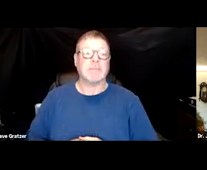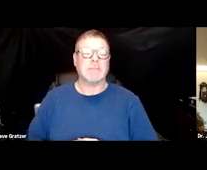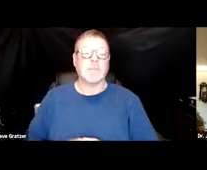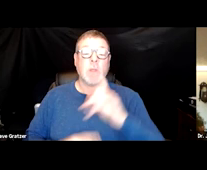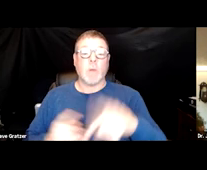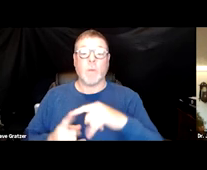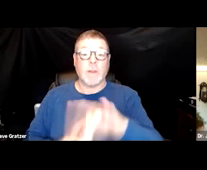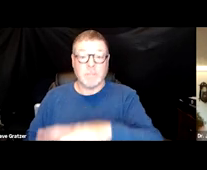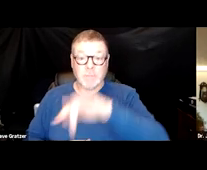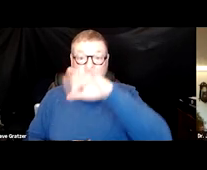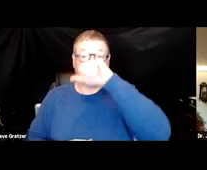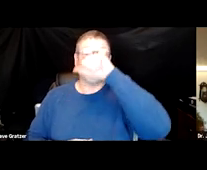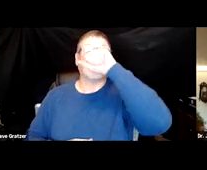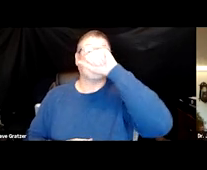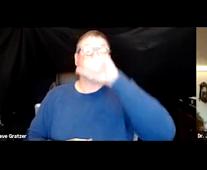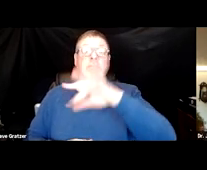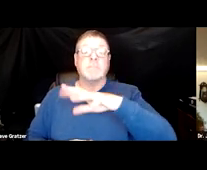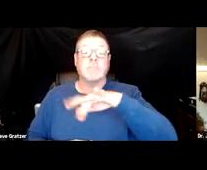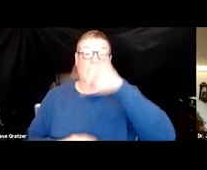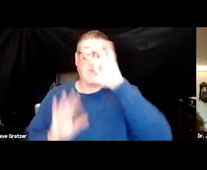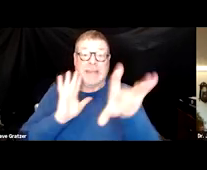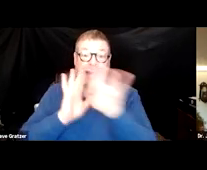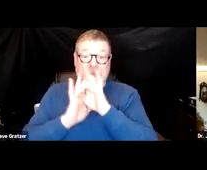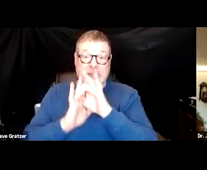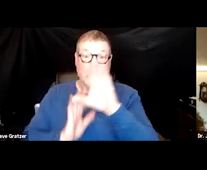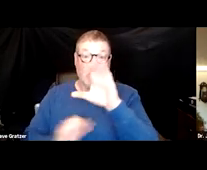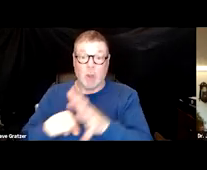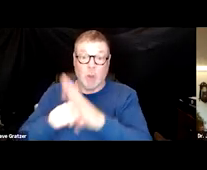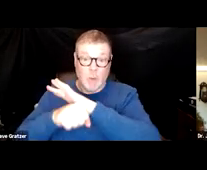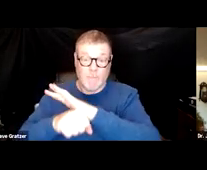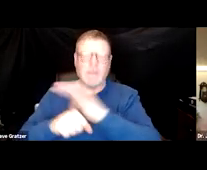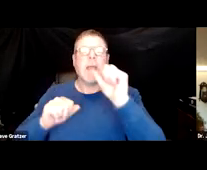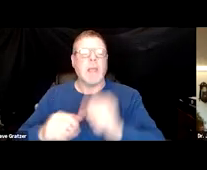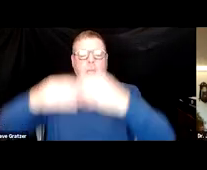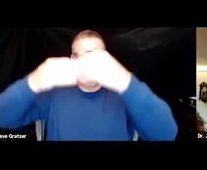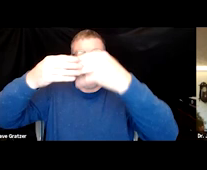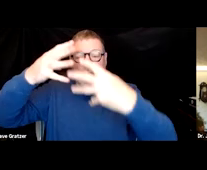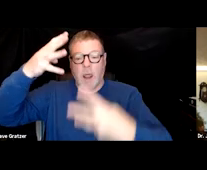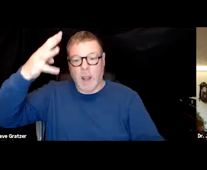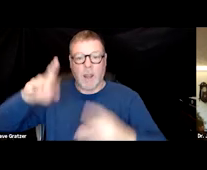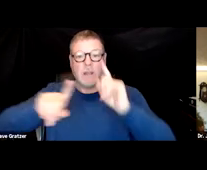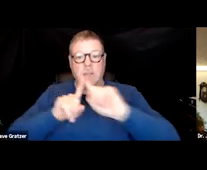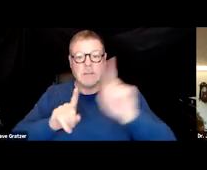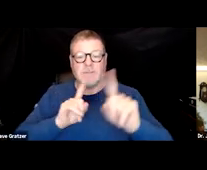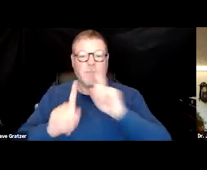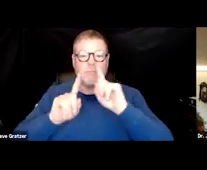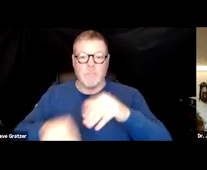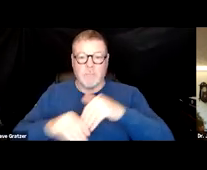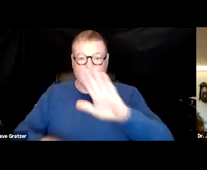when you breathe in this respiratory droplet with COVID, it can trigger off a myriad of different responses within the body